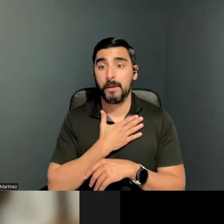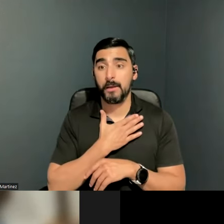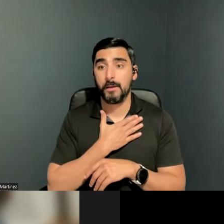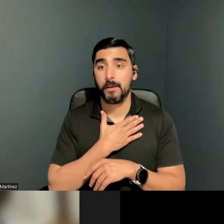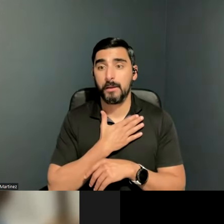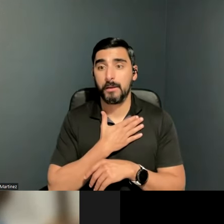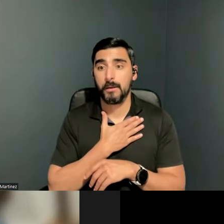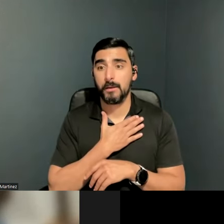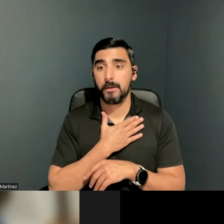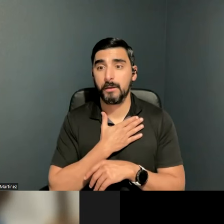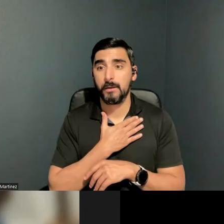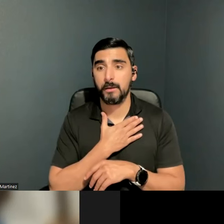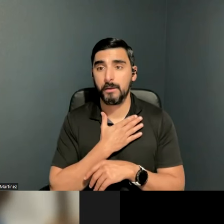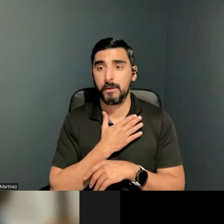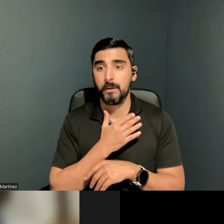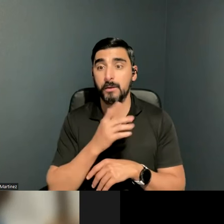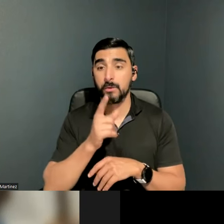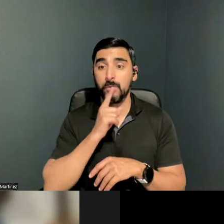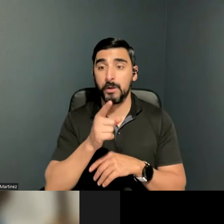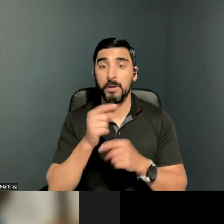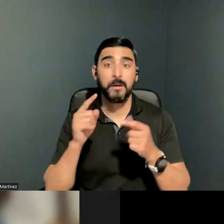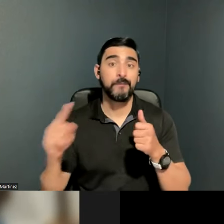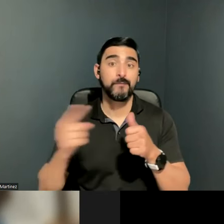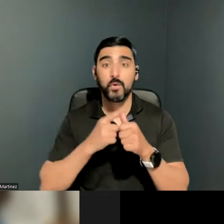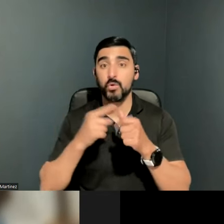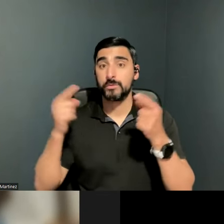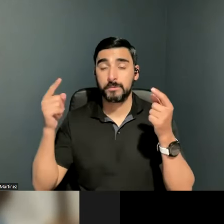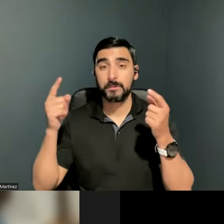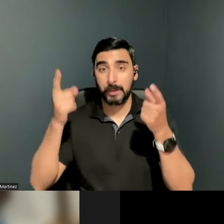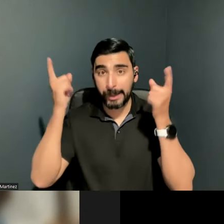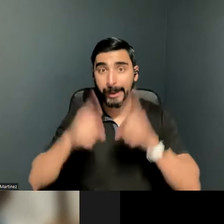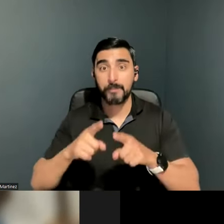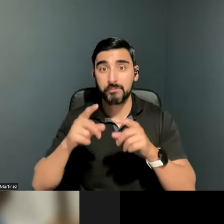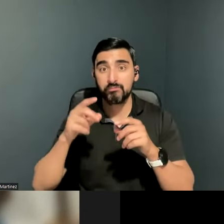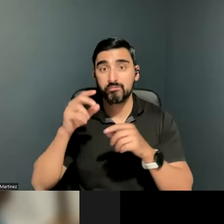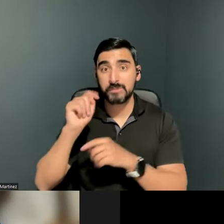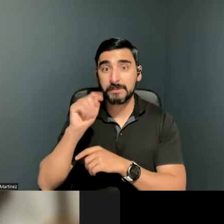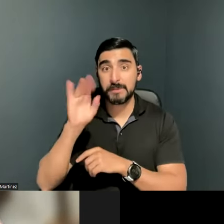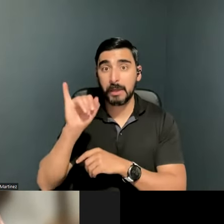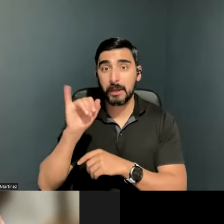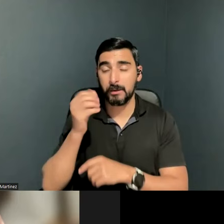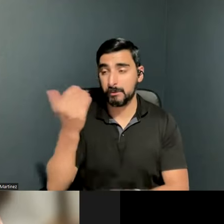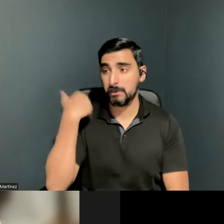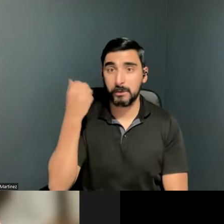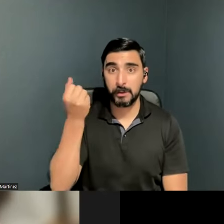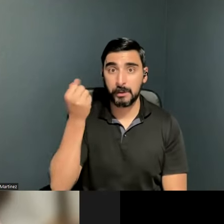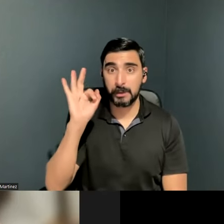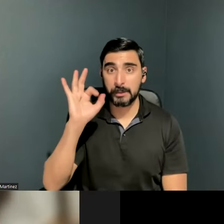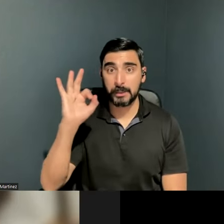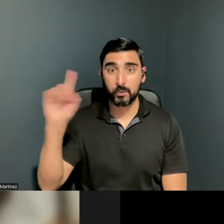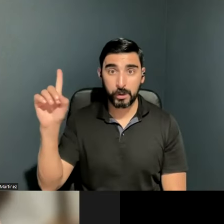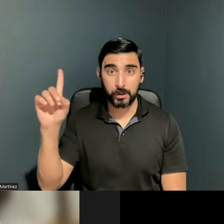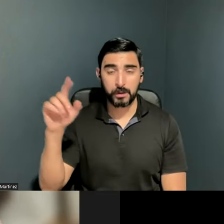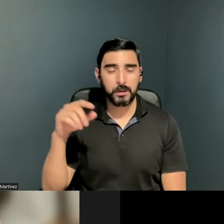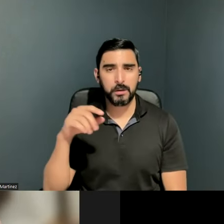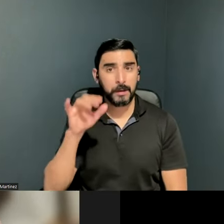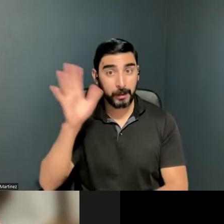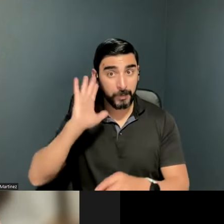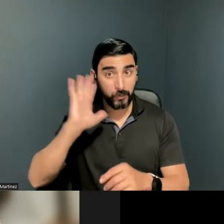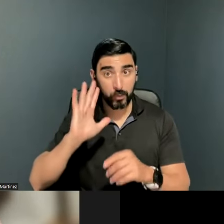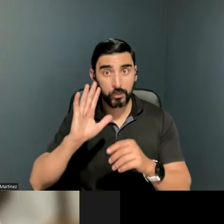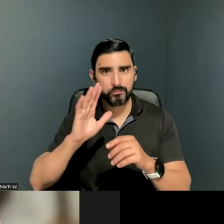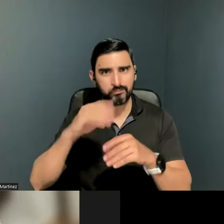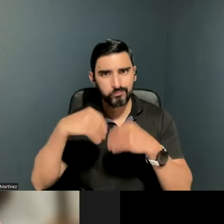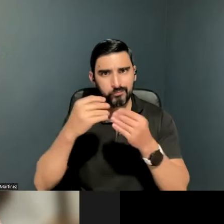my initial injury was back in 1991. And I didn’t…, I wasn’t diagnosed at the time. And I just, I was